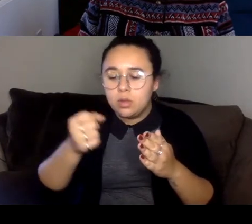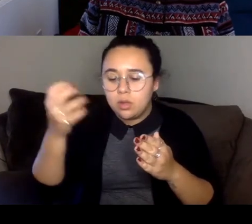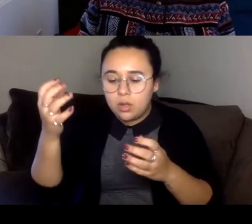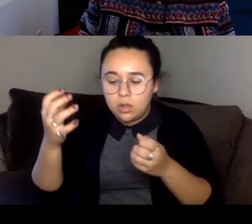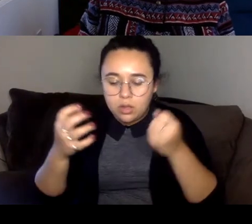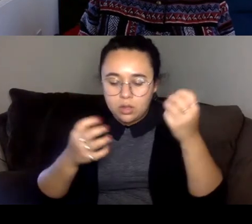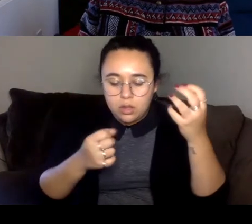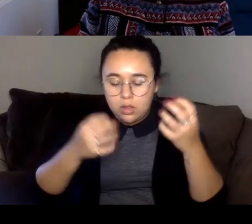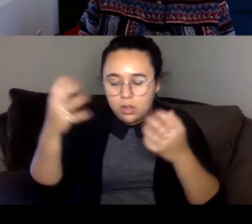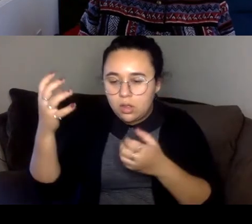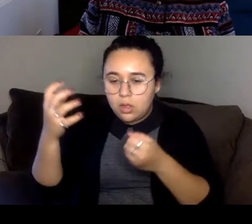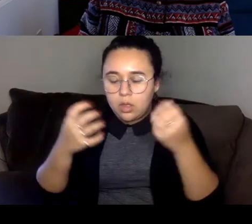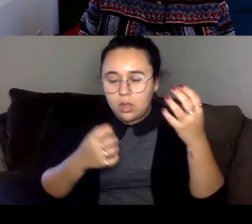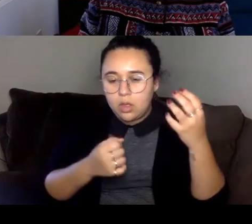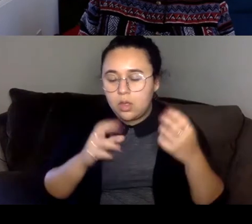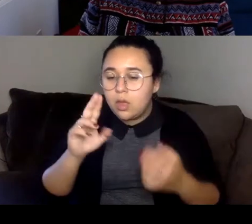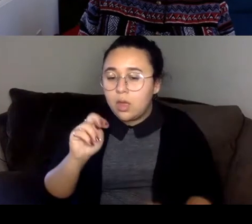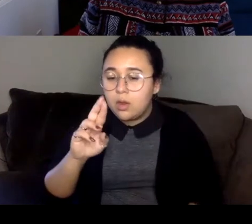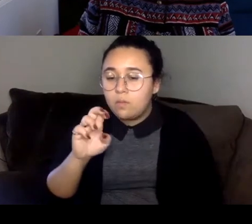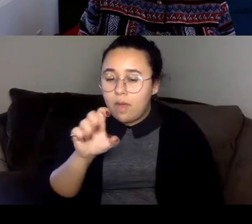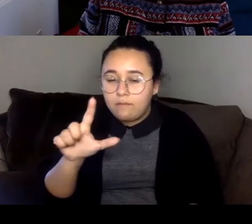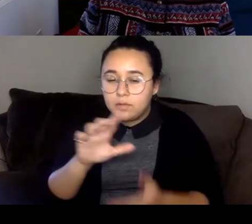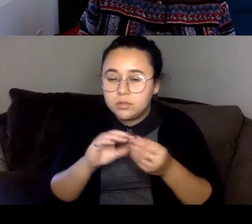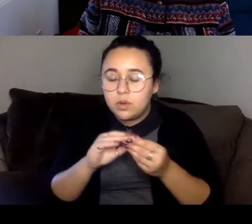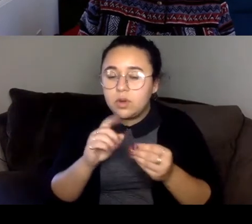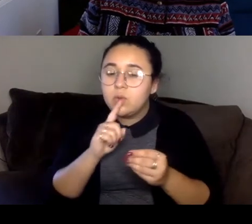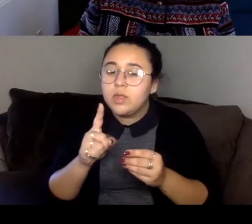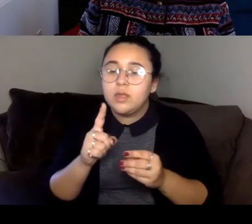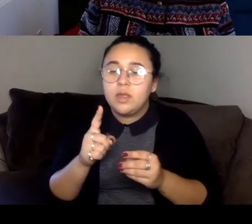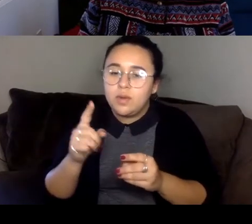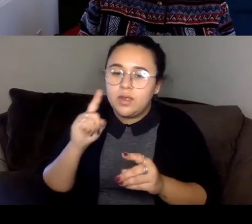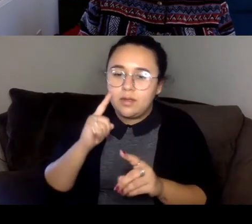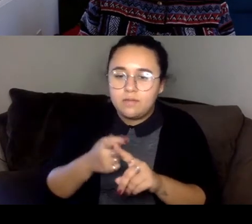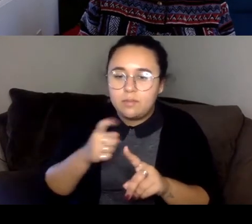I also on a very practical level I'm really interested in like the whitespace on each